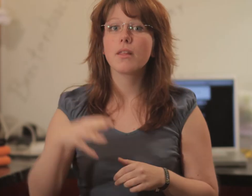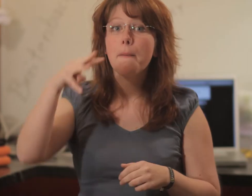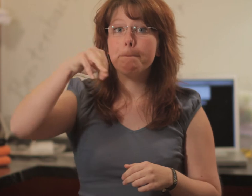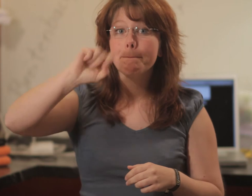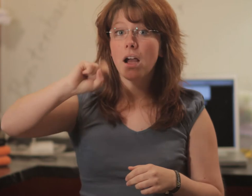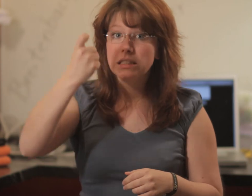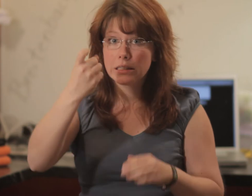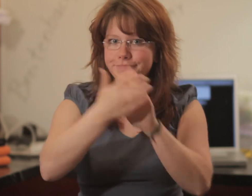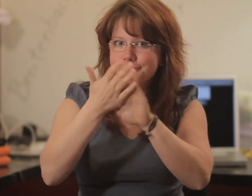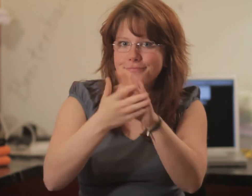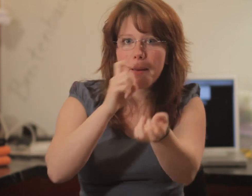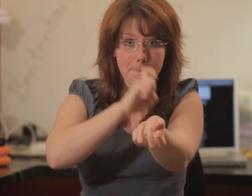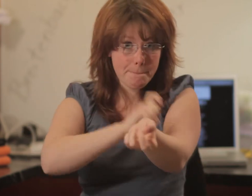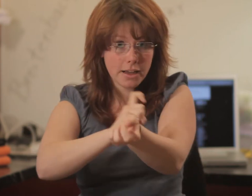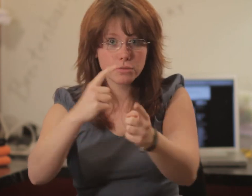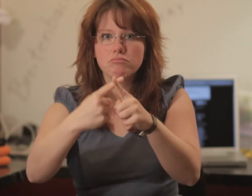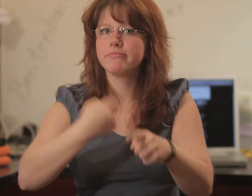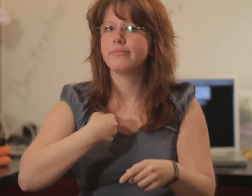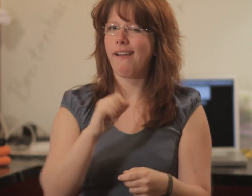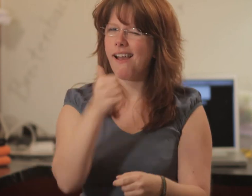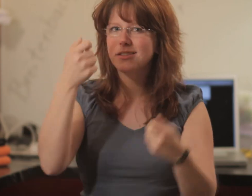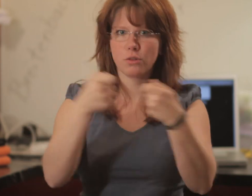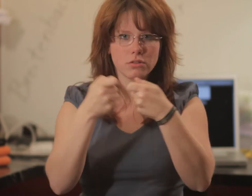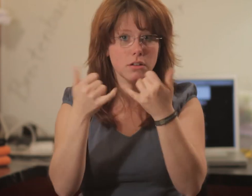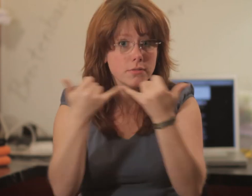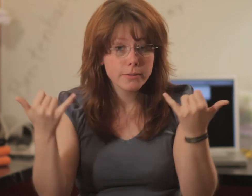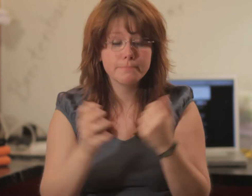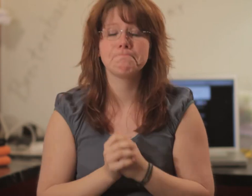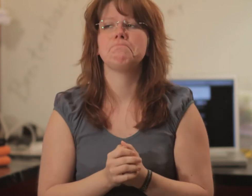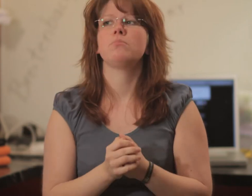How did Max, signed Max, and I get in contact?